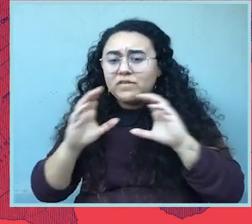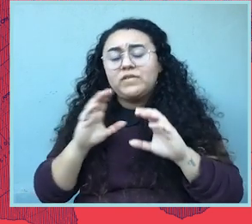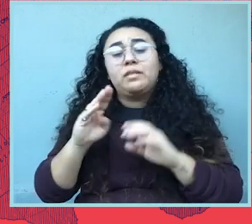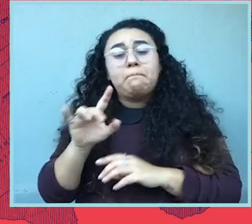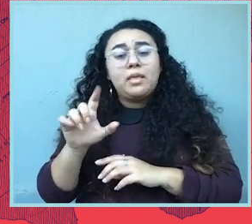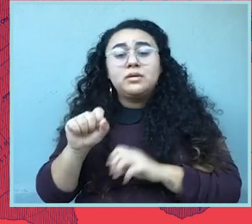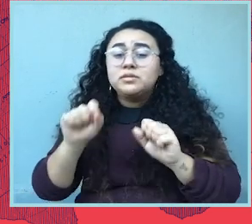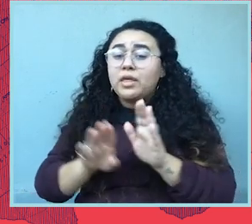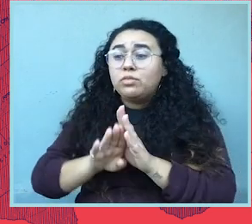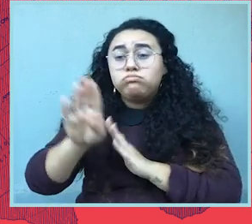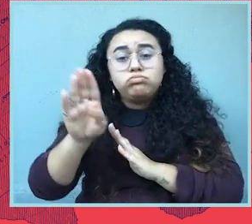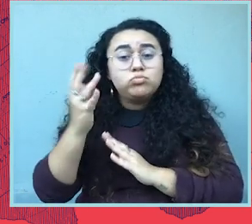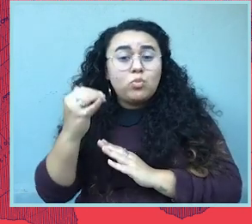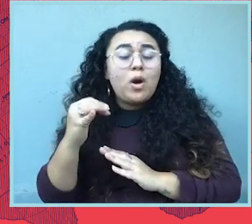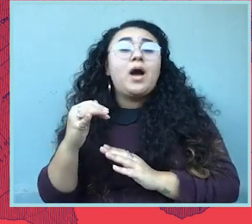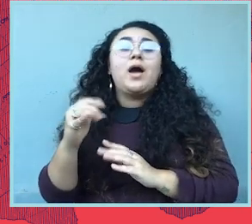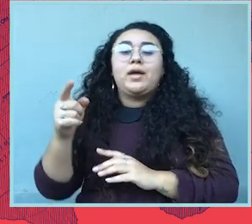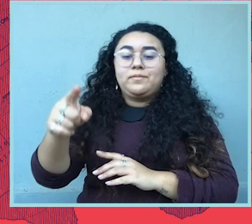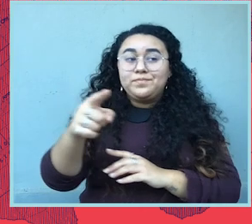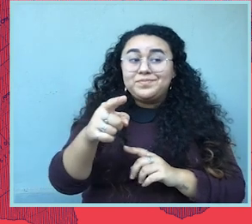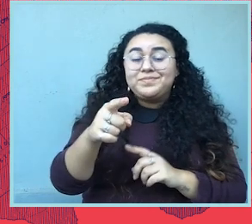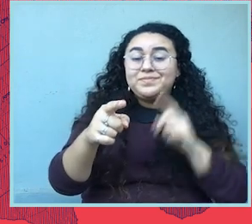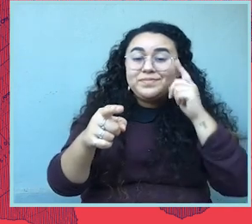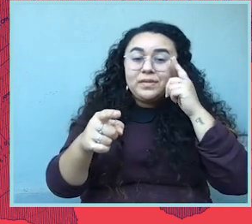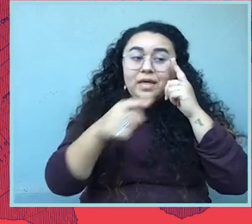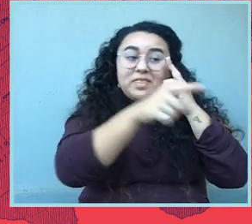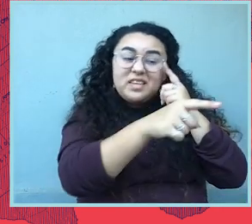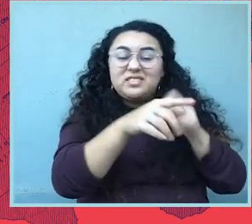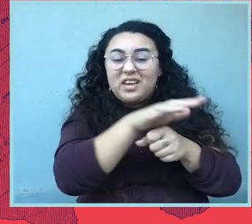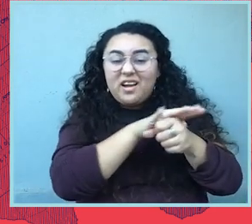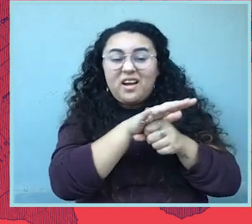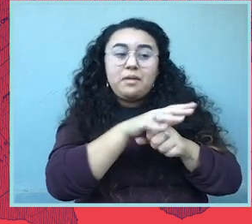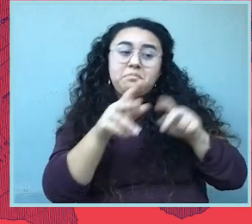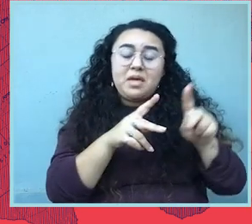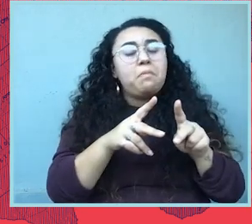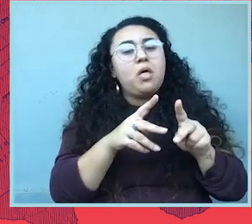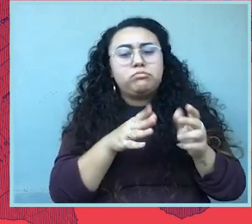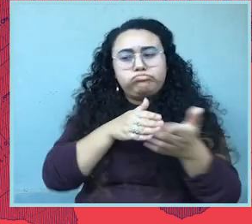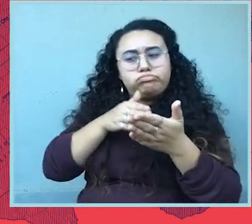These bills are able to flourish because of a climate where anti-trans sentiment is allowed to exist.